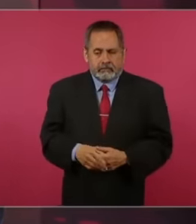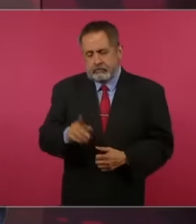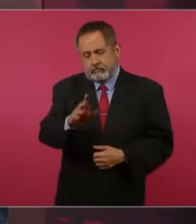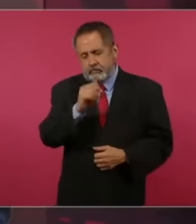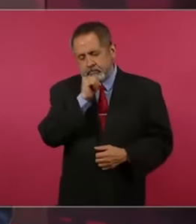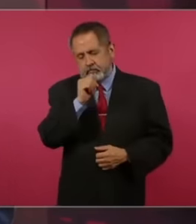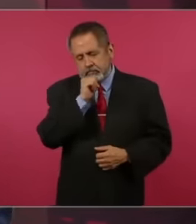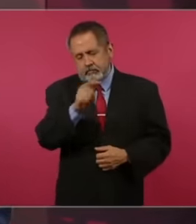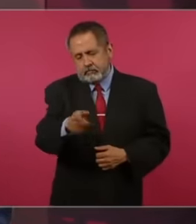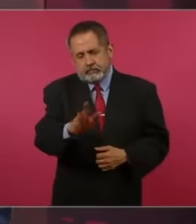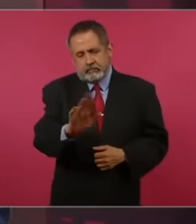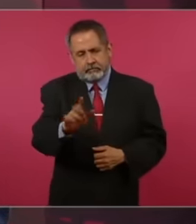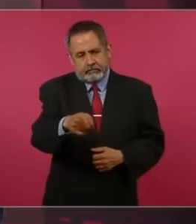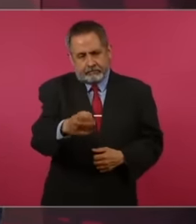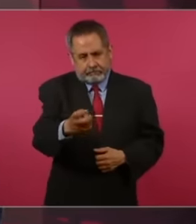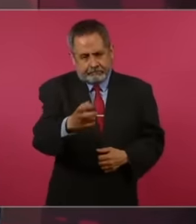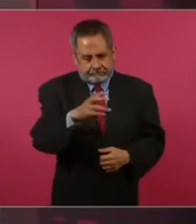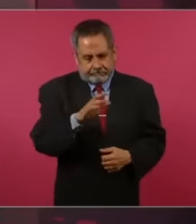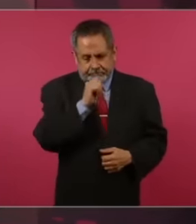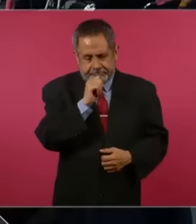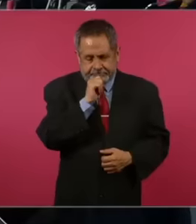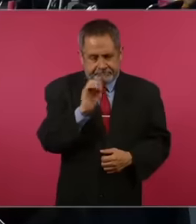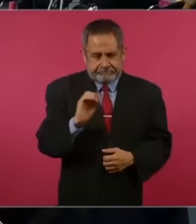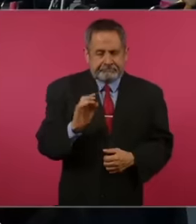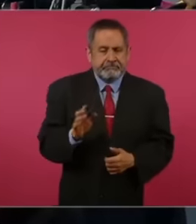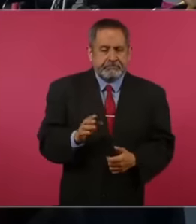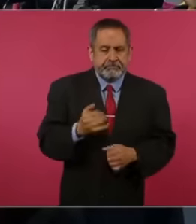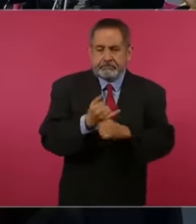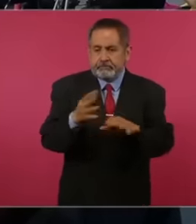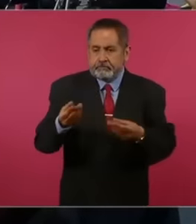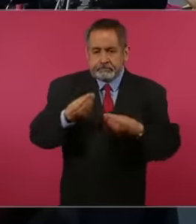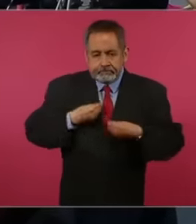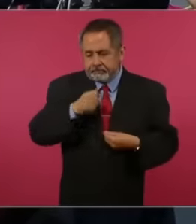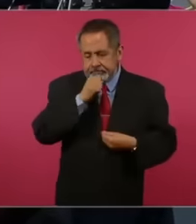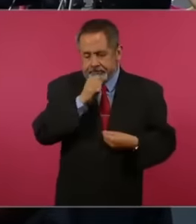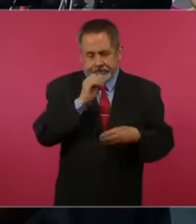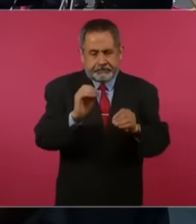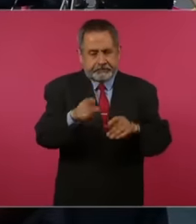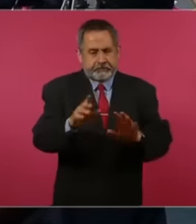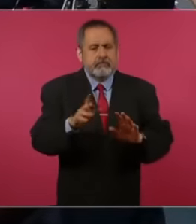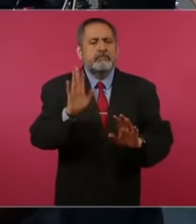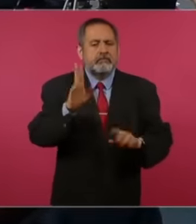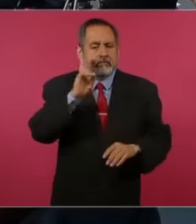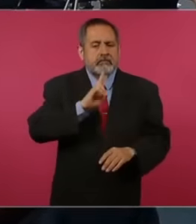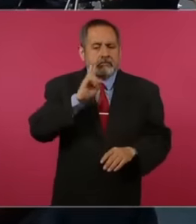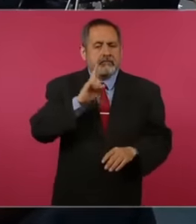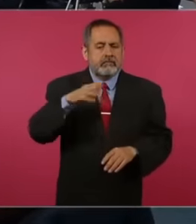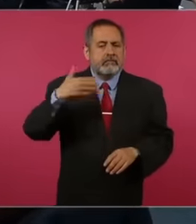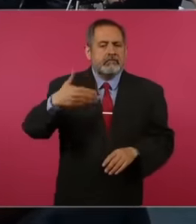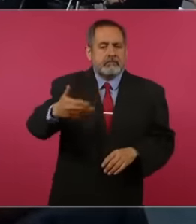we do not have this information about that but we are going to investigate